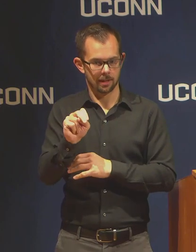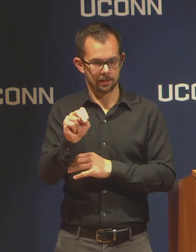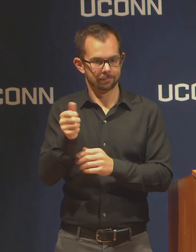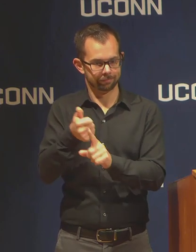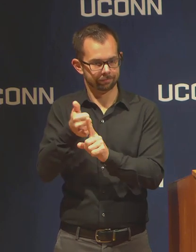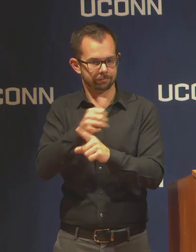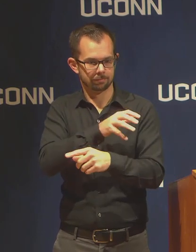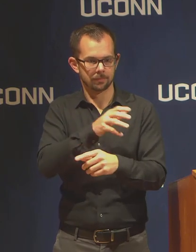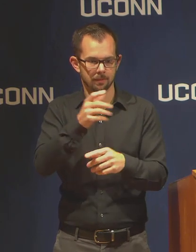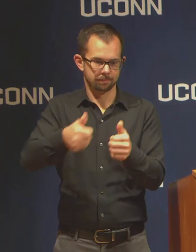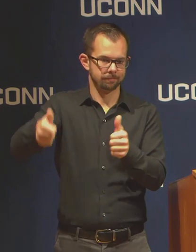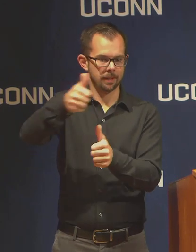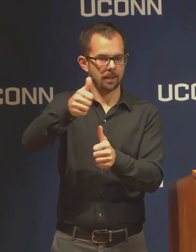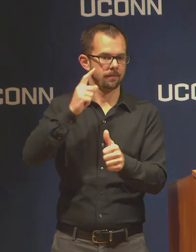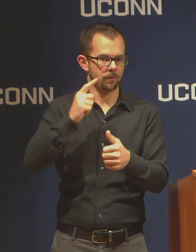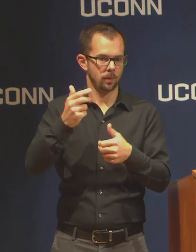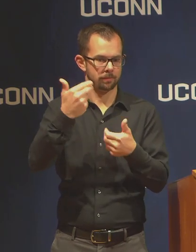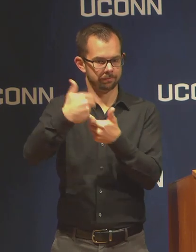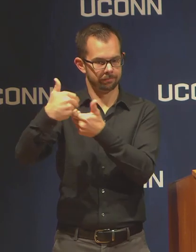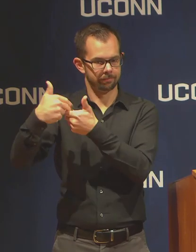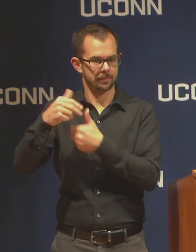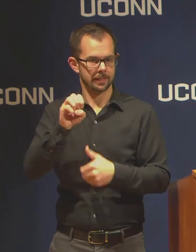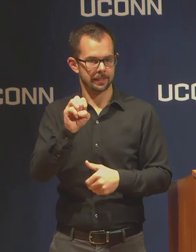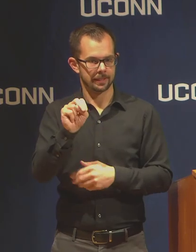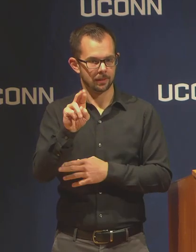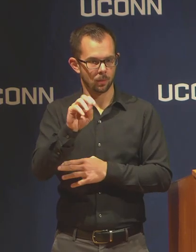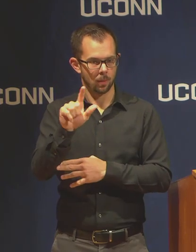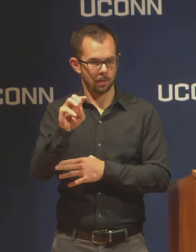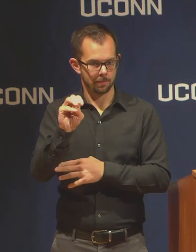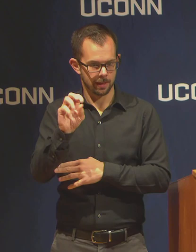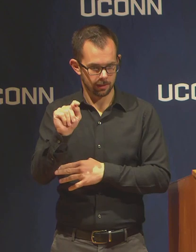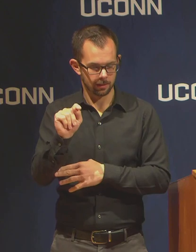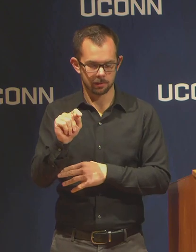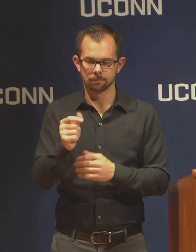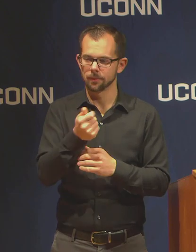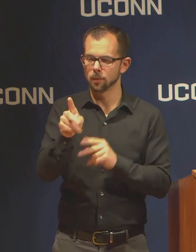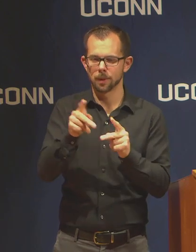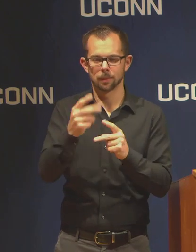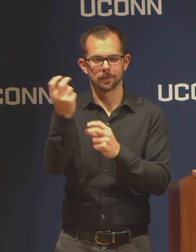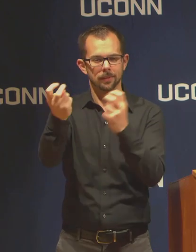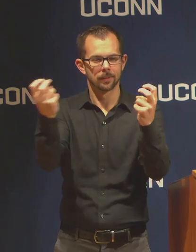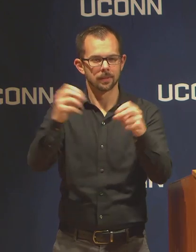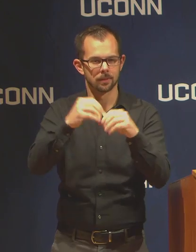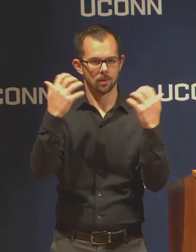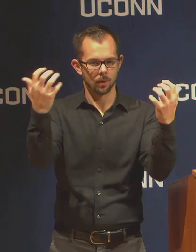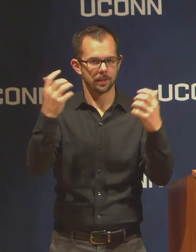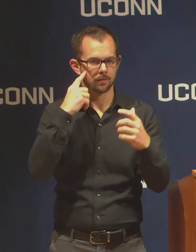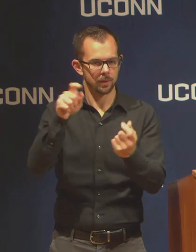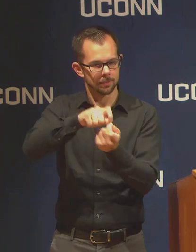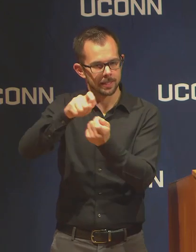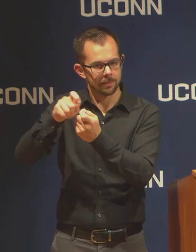We have a few other leaders in the audience to answer specific questions. I will draw attention to Dr. Kevin Deichouse.